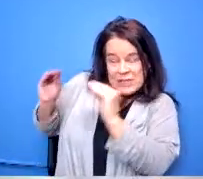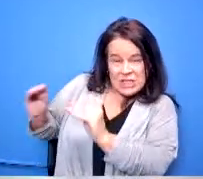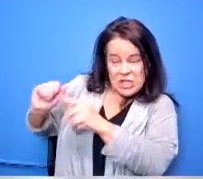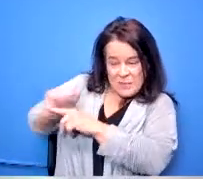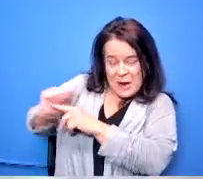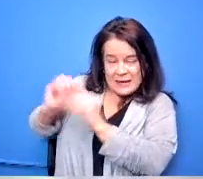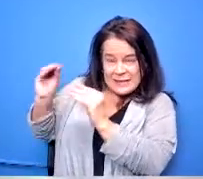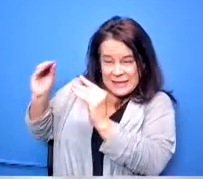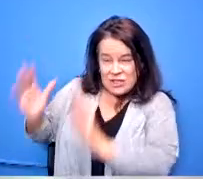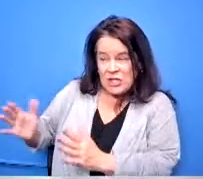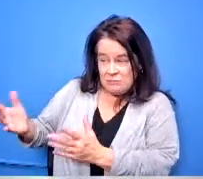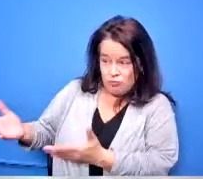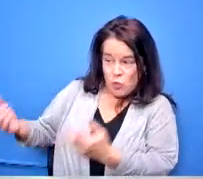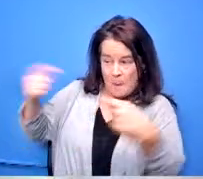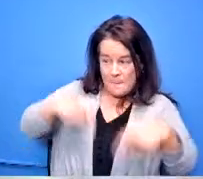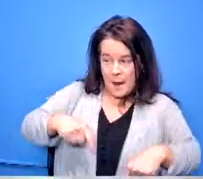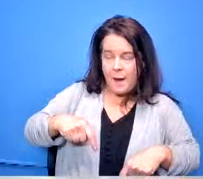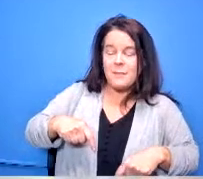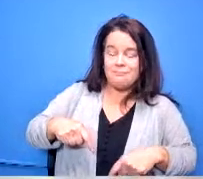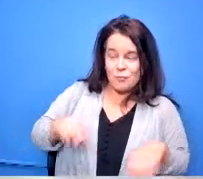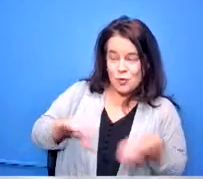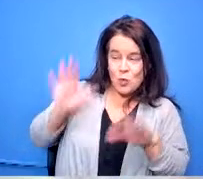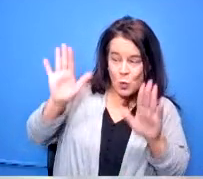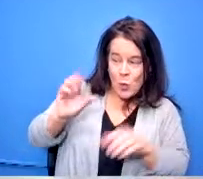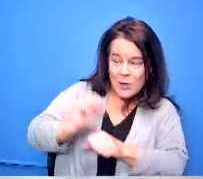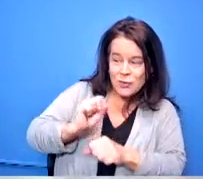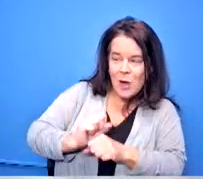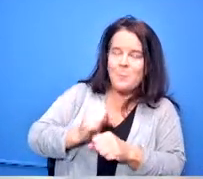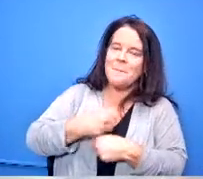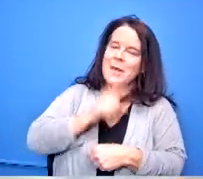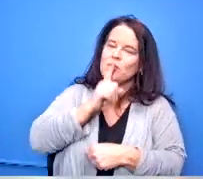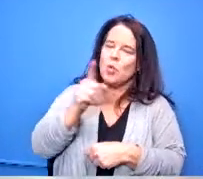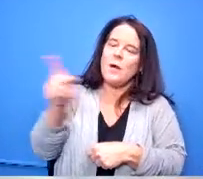great job for us we make sure that they have um a contract before they actually graduate